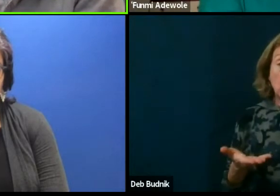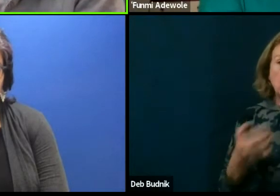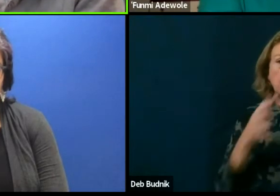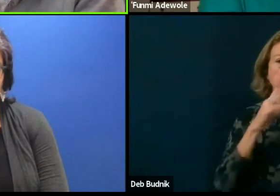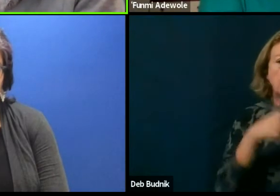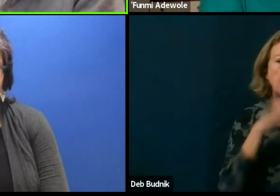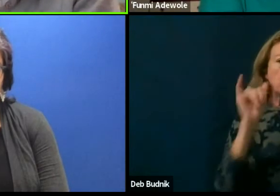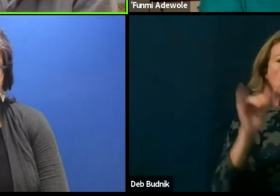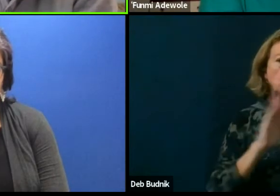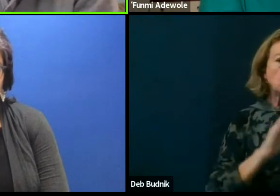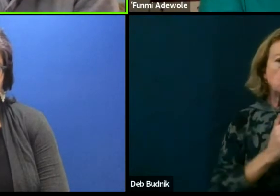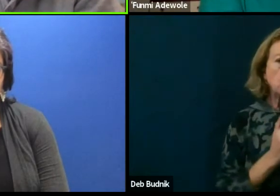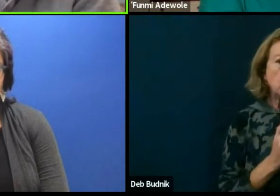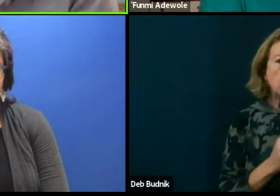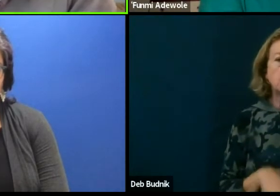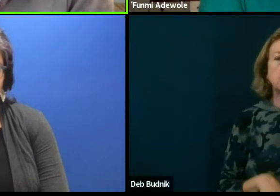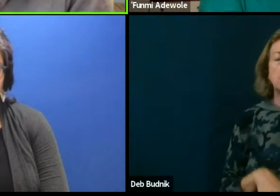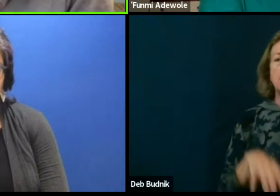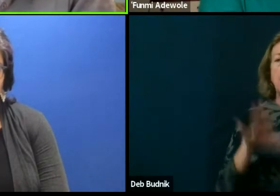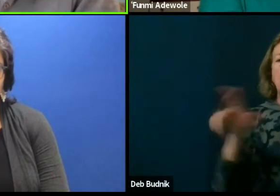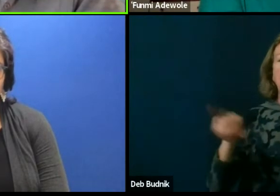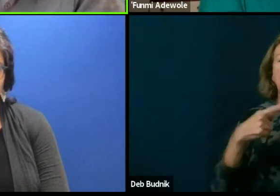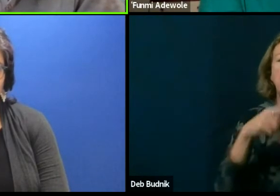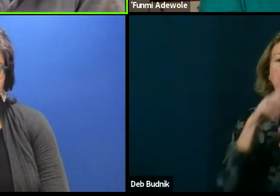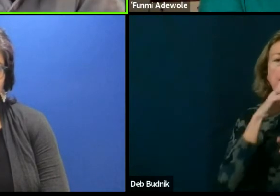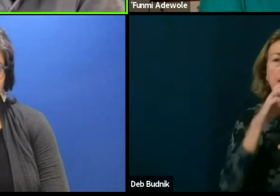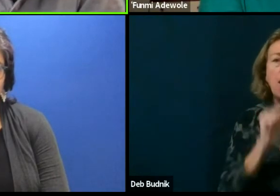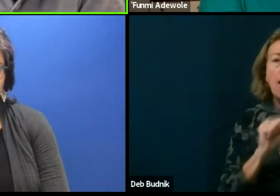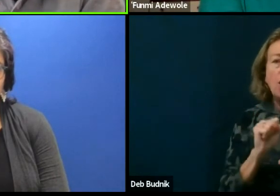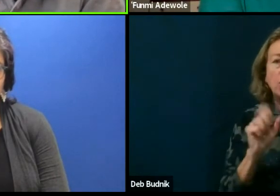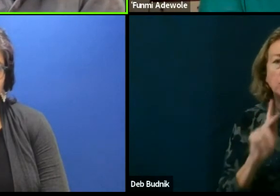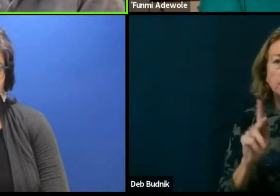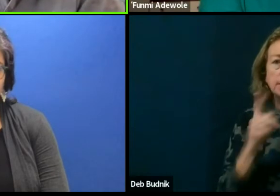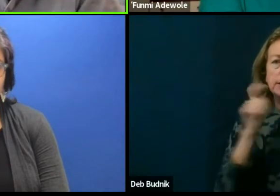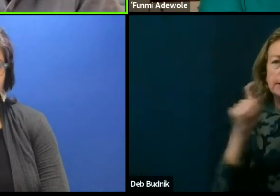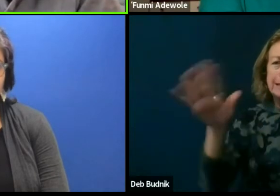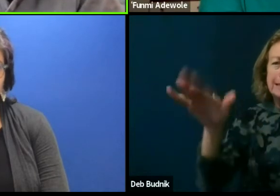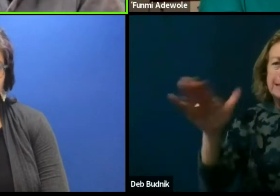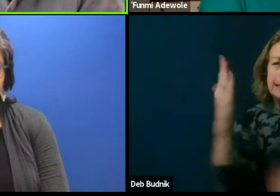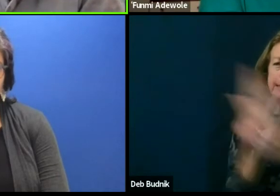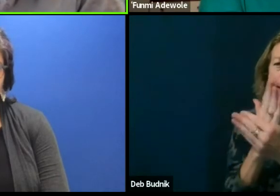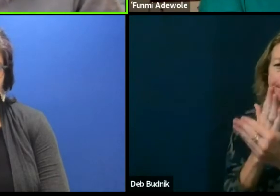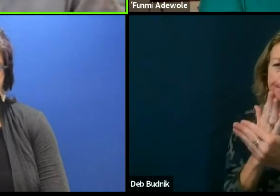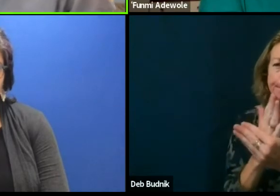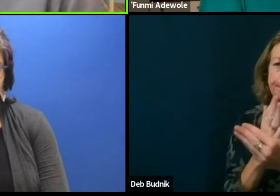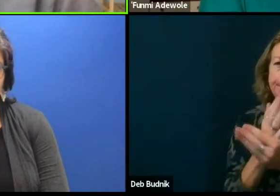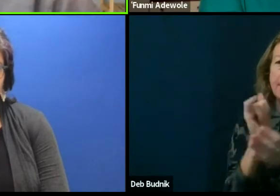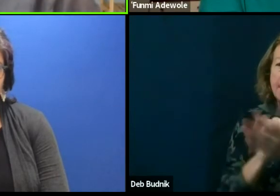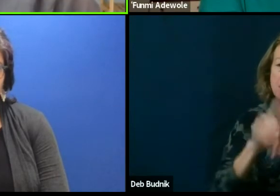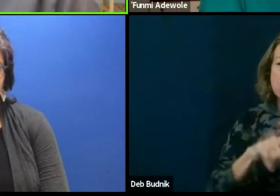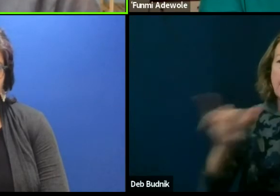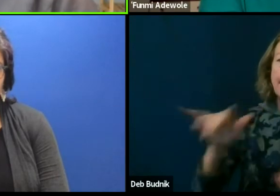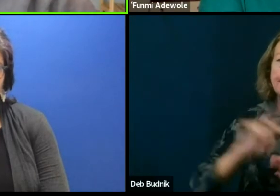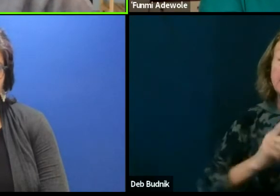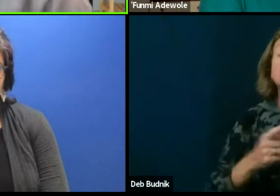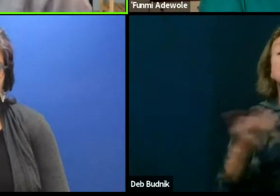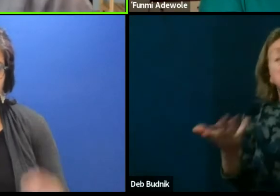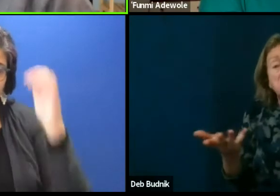I am referring to the elders, that had to tell us stuff, this is what it means. So and to wrap your question,